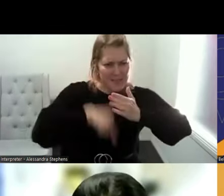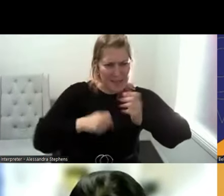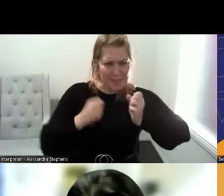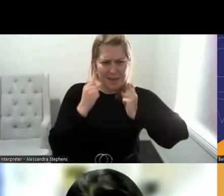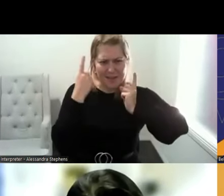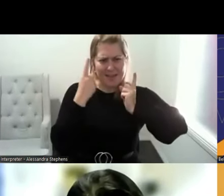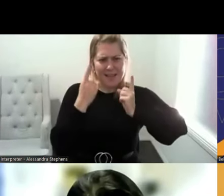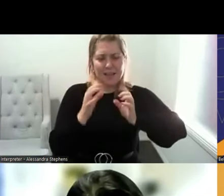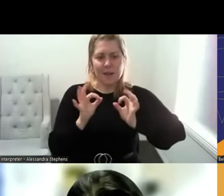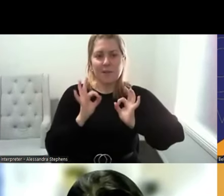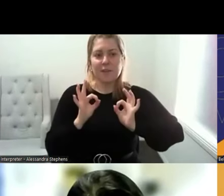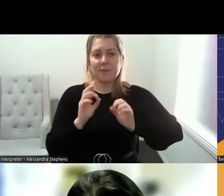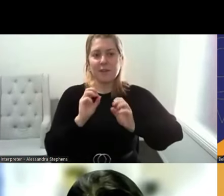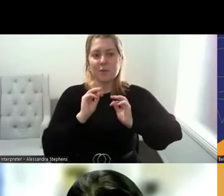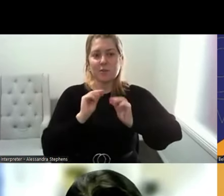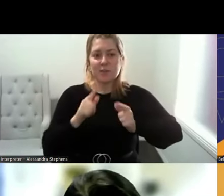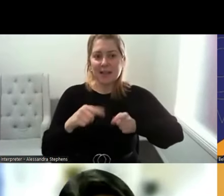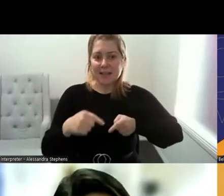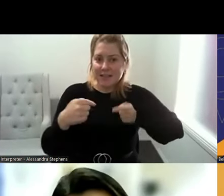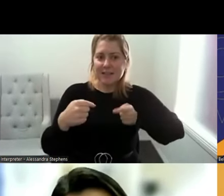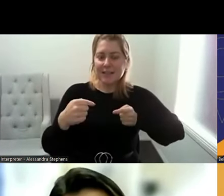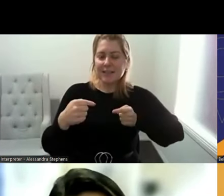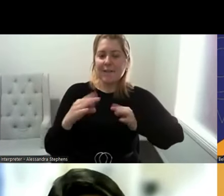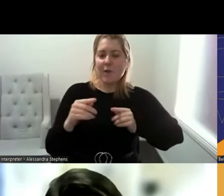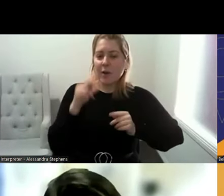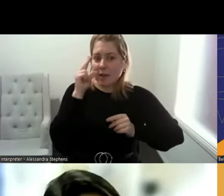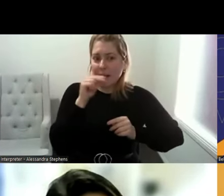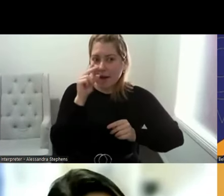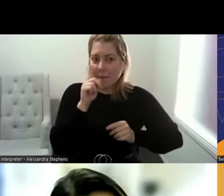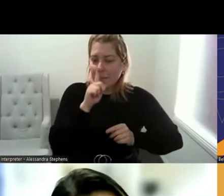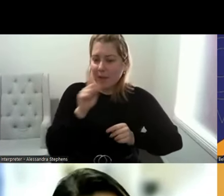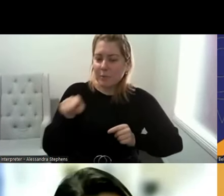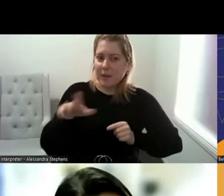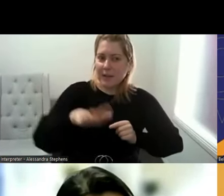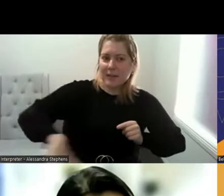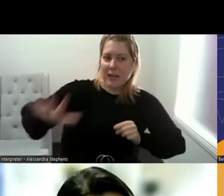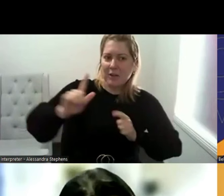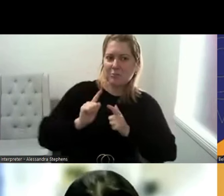young people in rural areas. She's committed to fostering growth, advocating for young people's